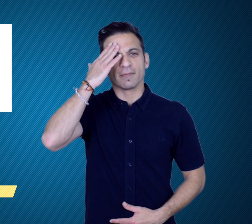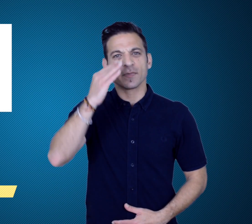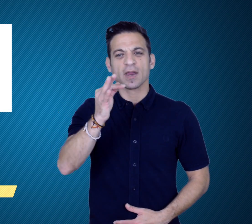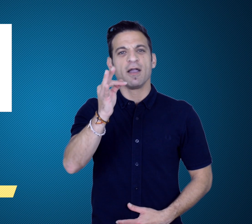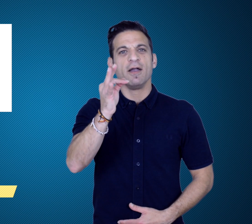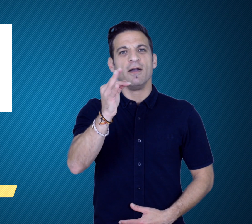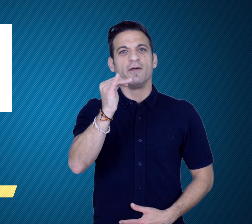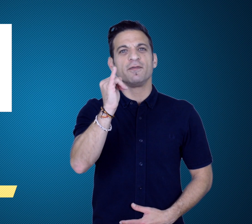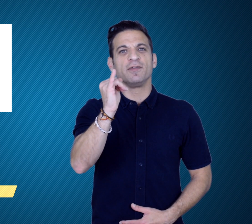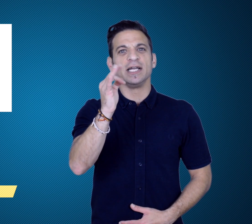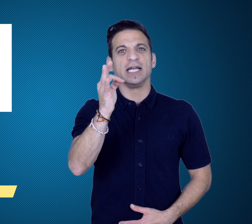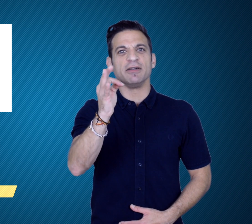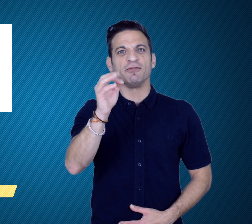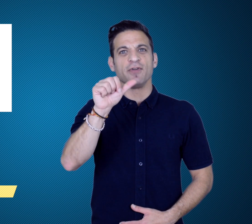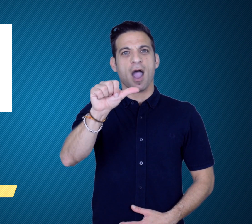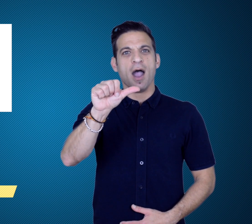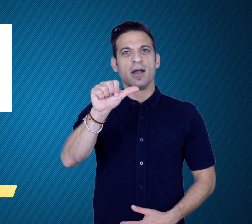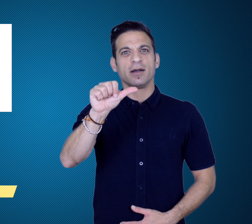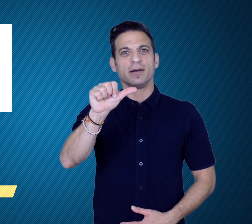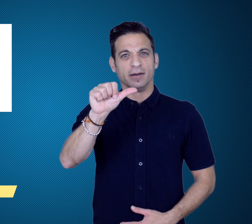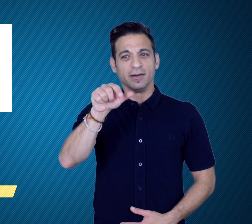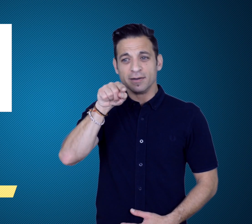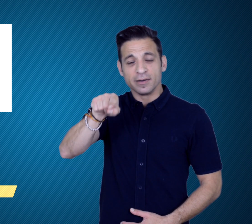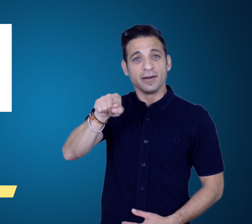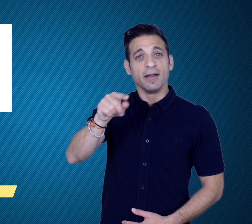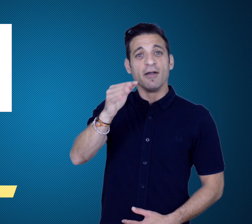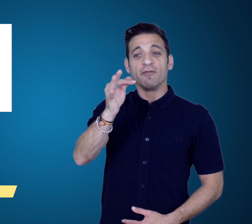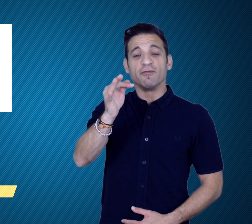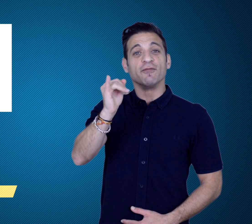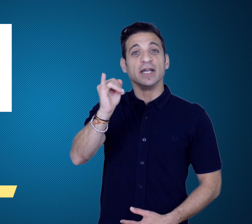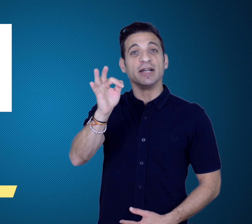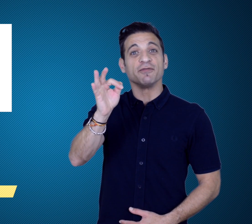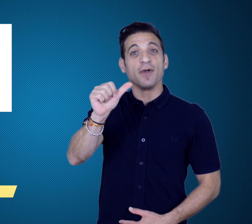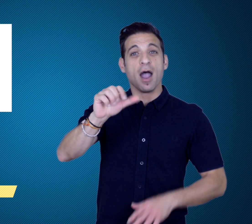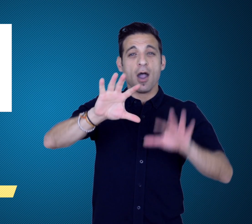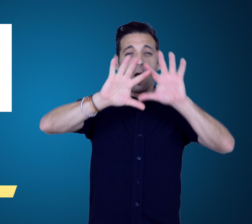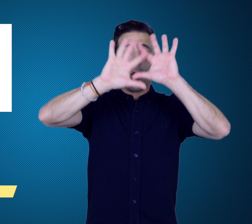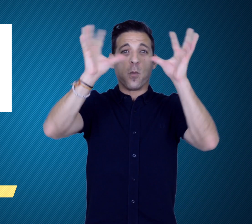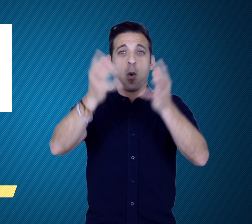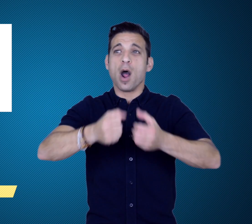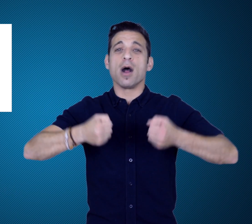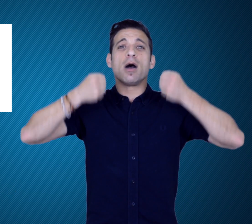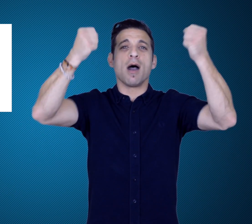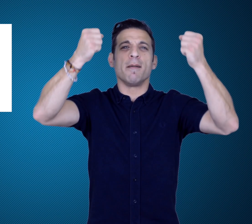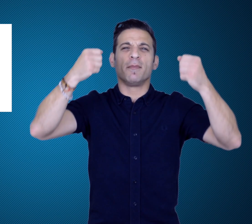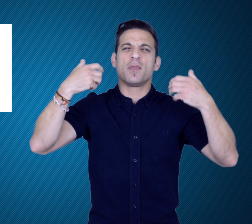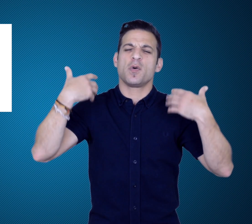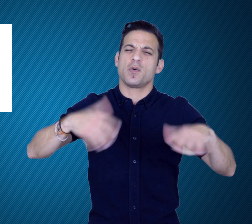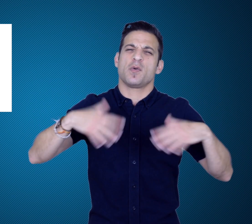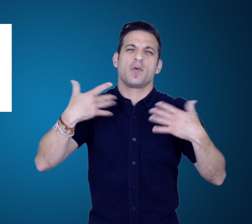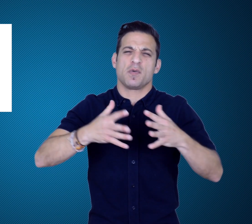The FIFA World Cup is the largest international football sport.